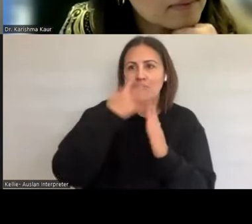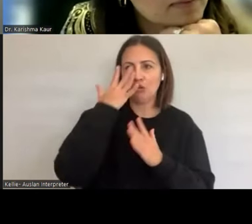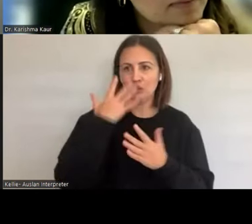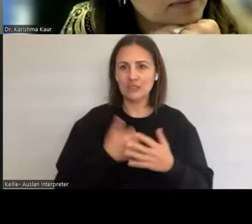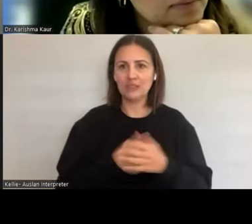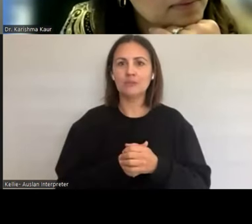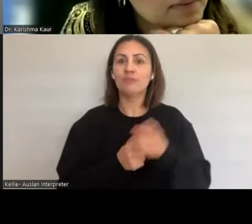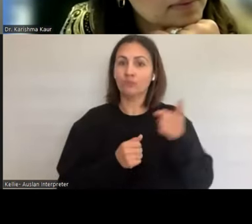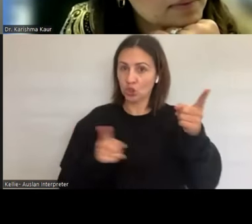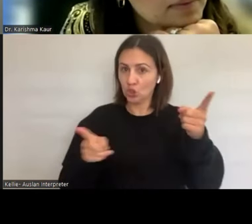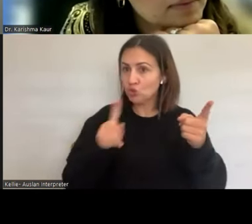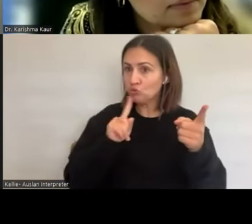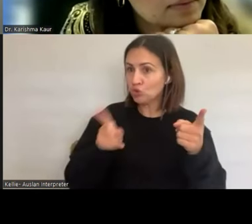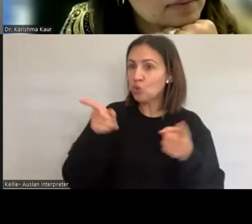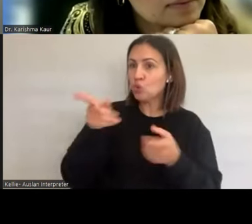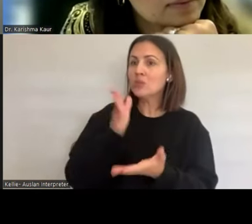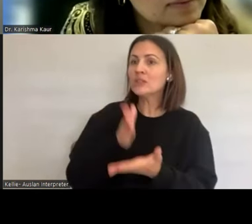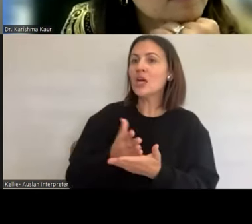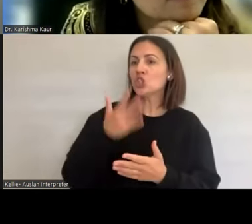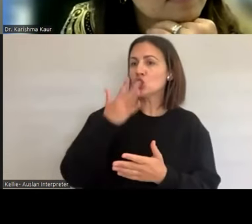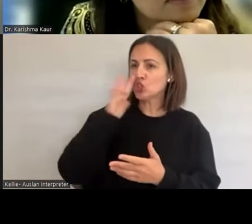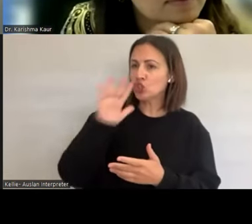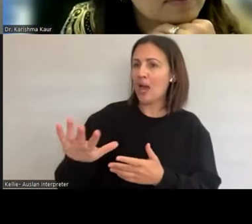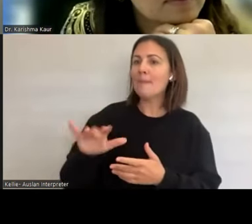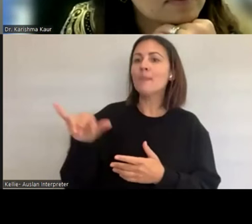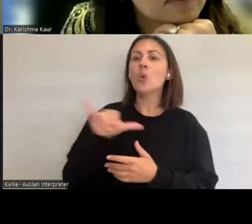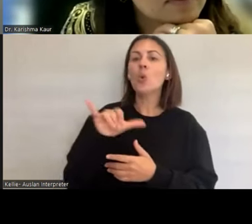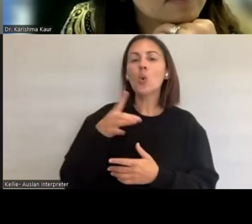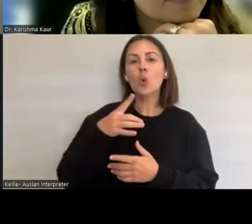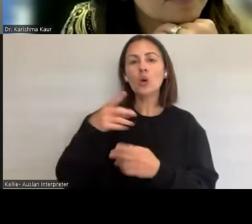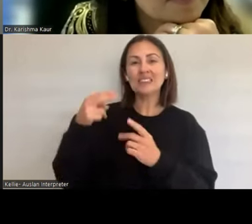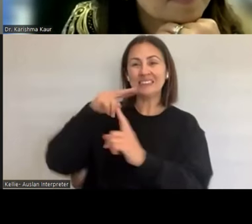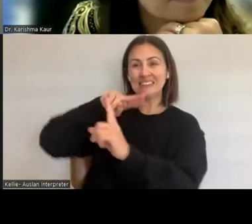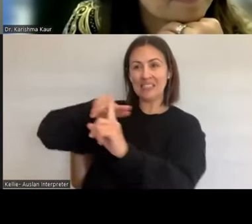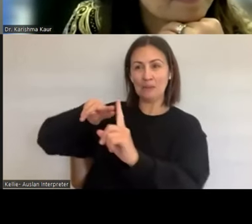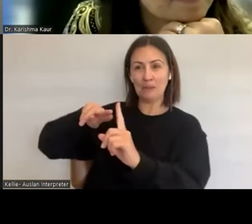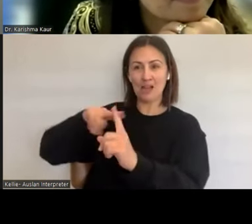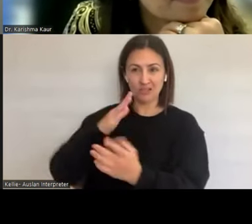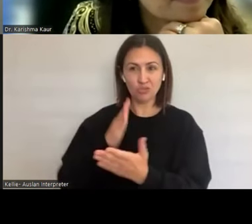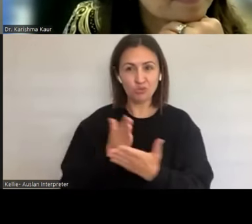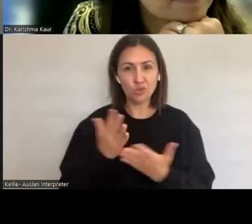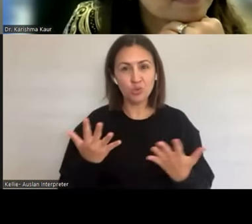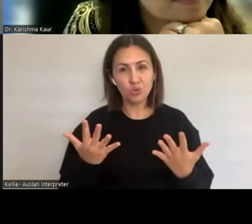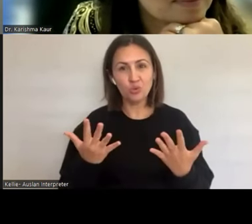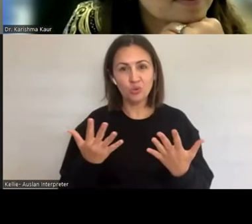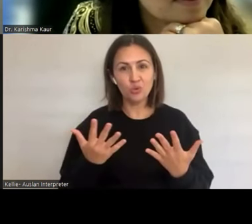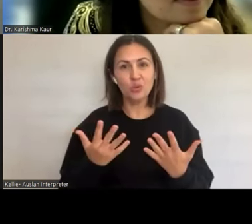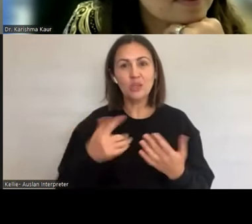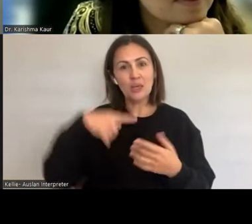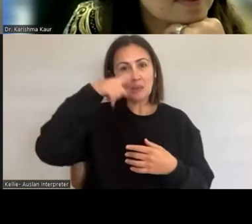and stigma and it really does hold a big place when we talk about sex and sexuality and sexual